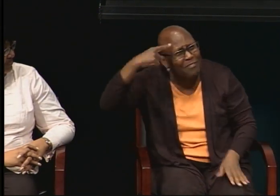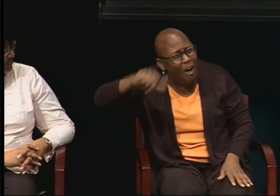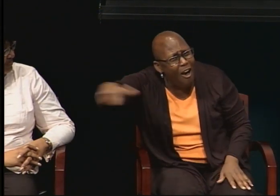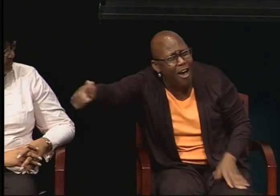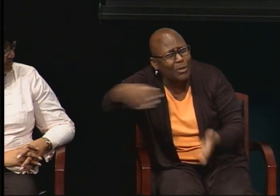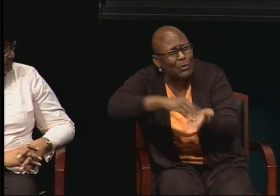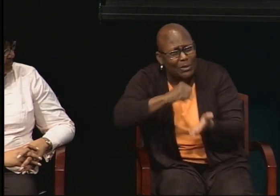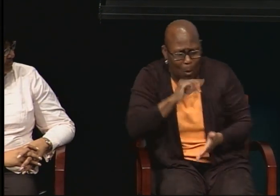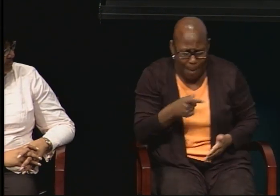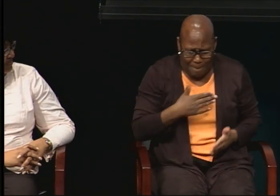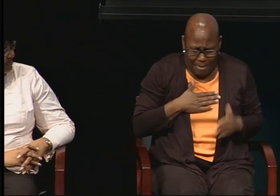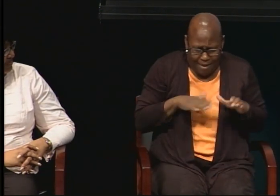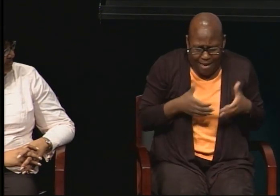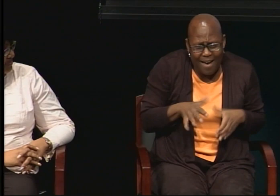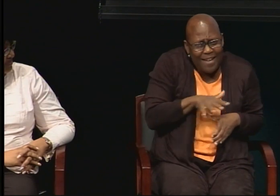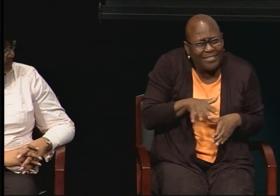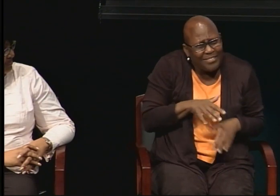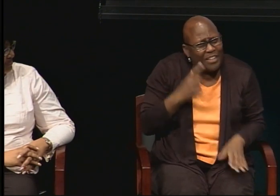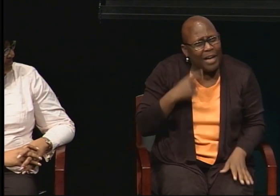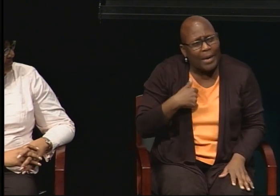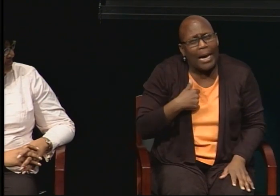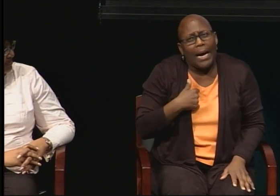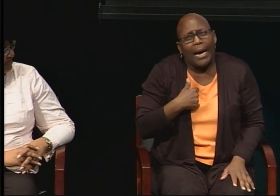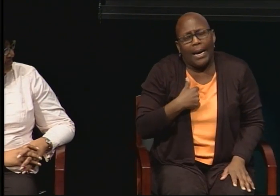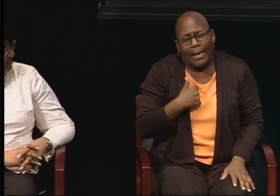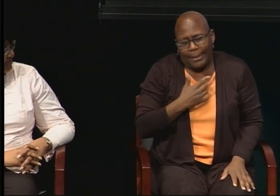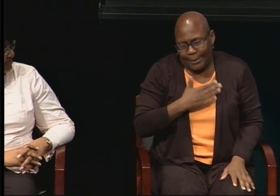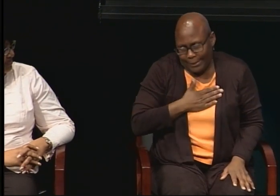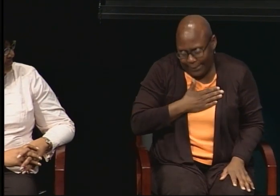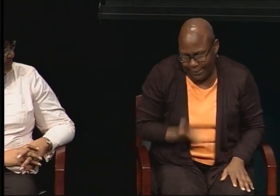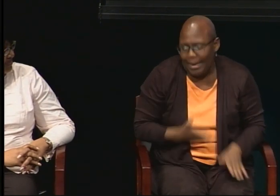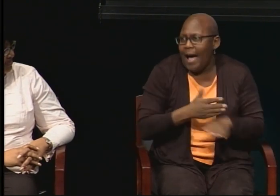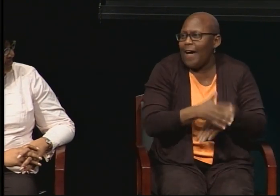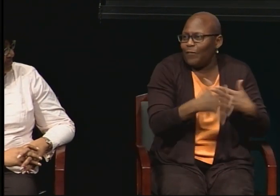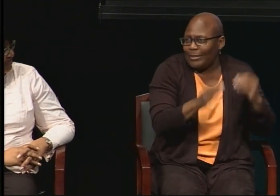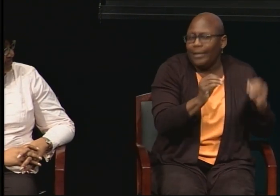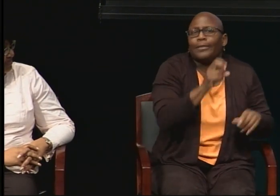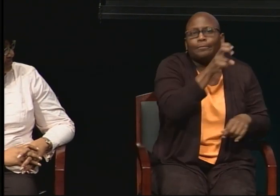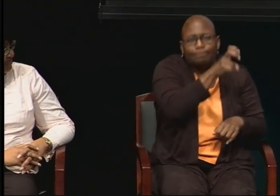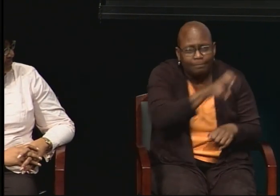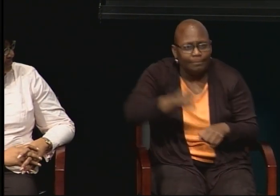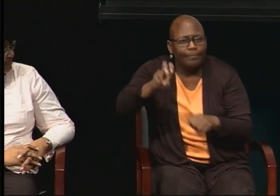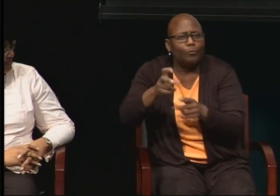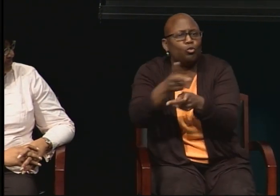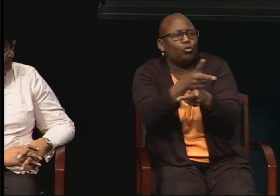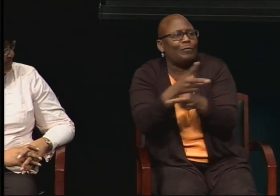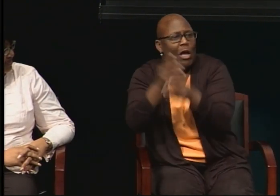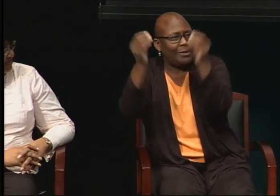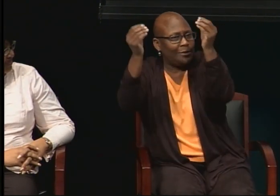And finally I decided that I needed to do that and move into a supervisory role.